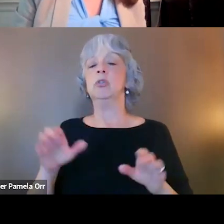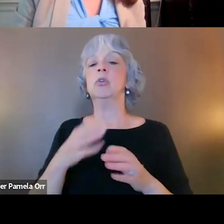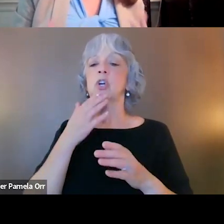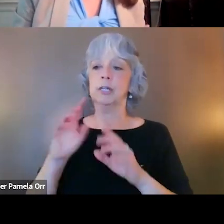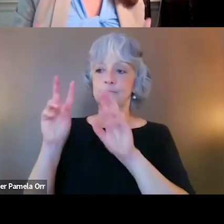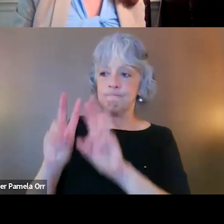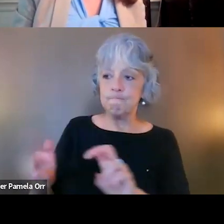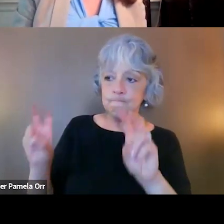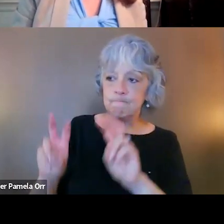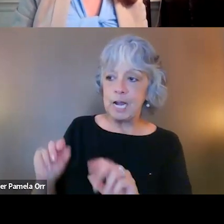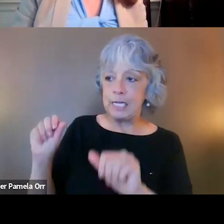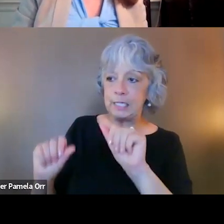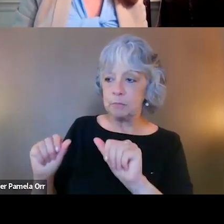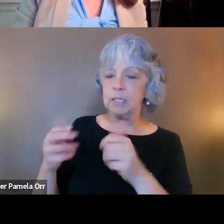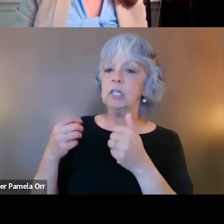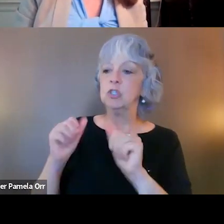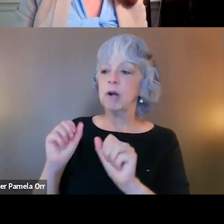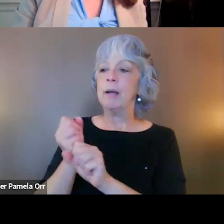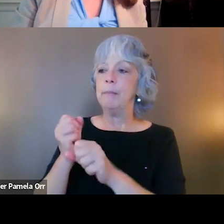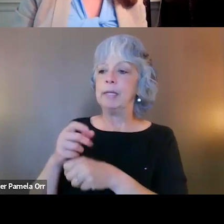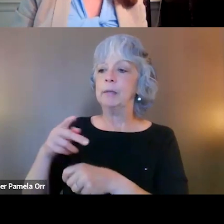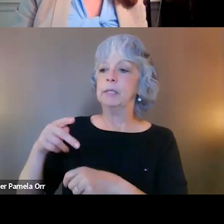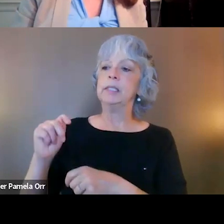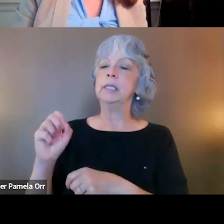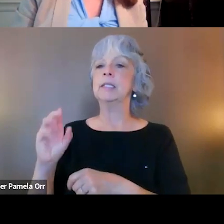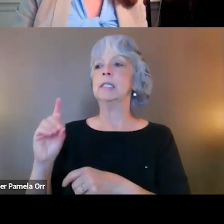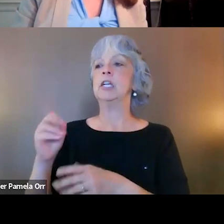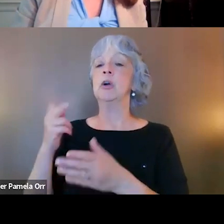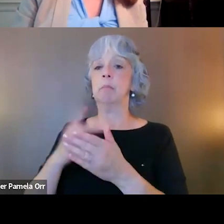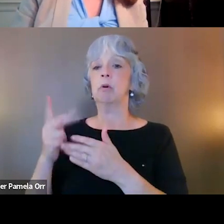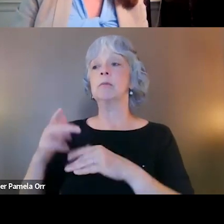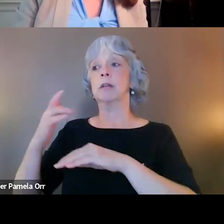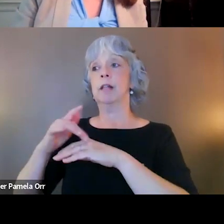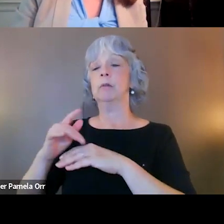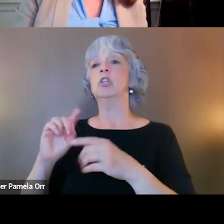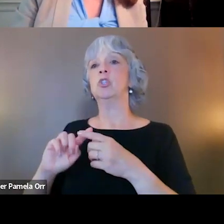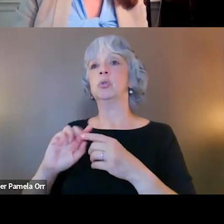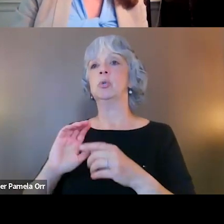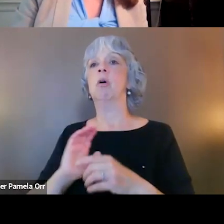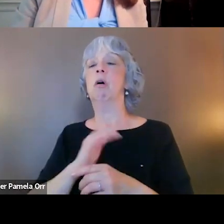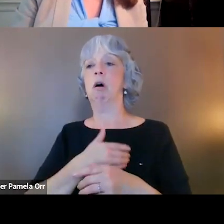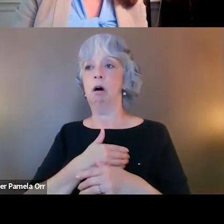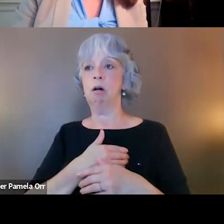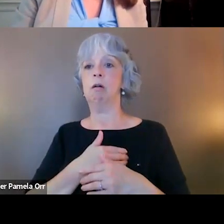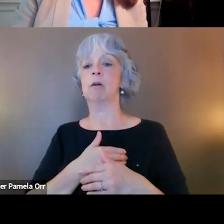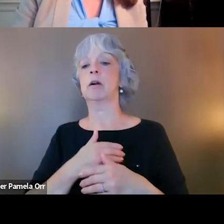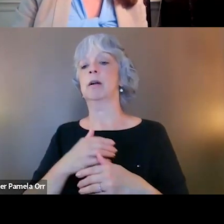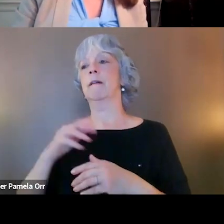and see if we can make these PTSD programs available to our veterans and patients regardless of where we're treating them.